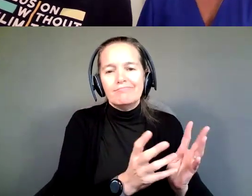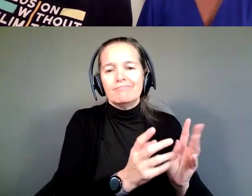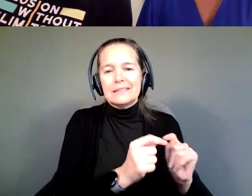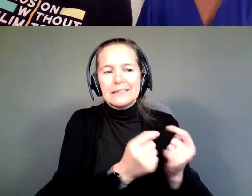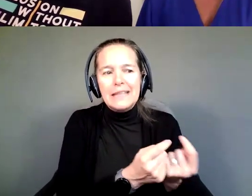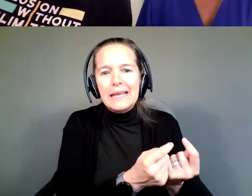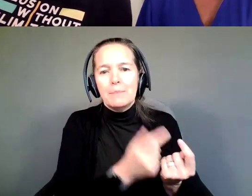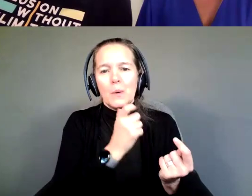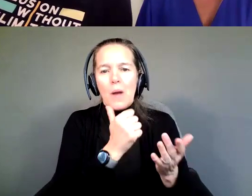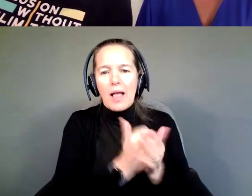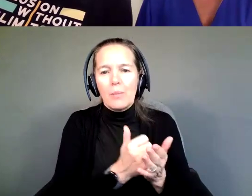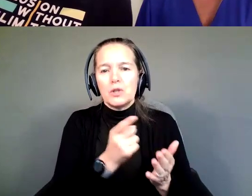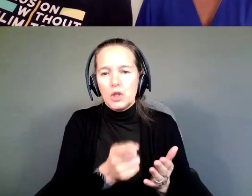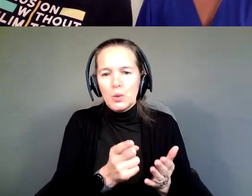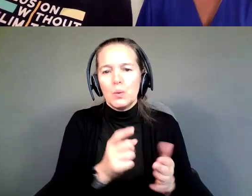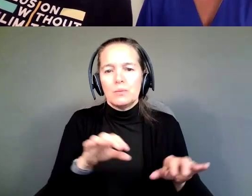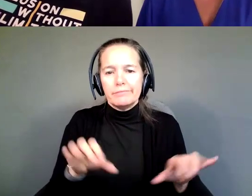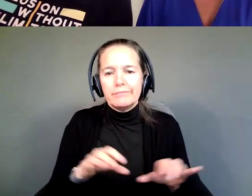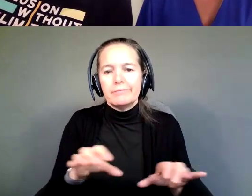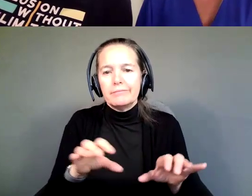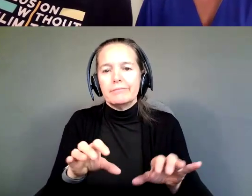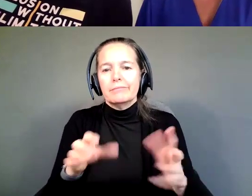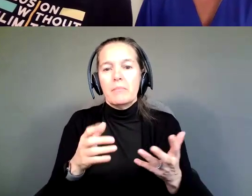helped you get to where you are today, because they're the champions, too, right?